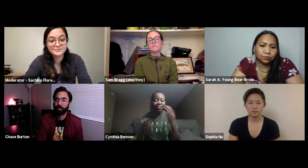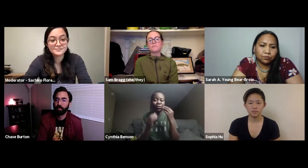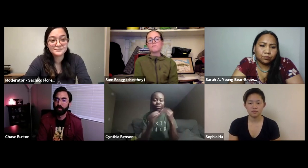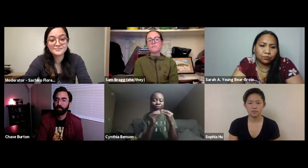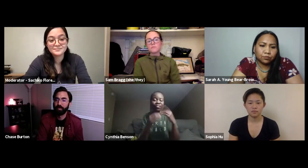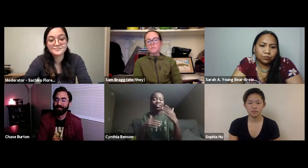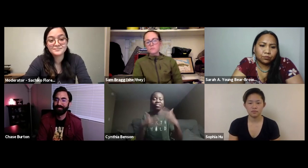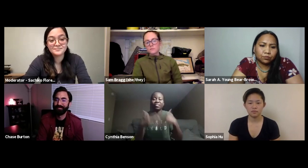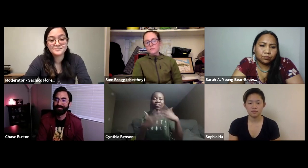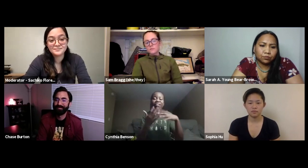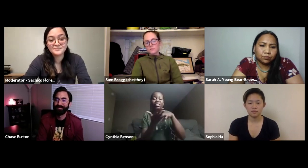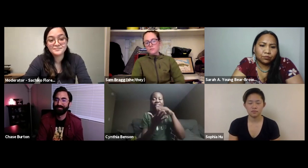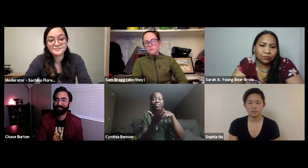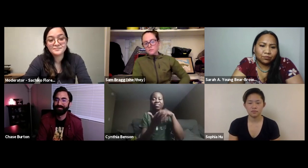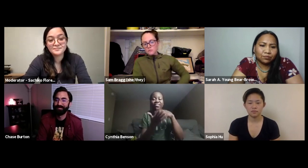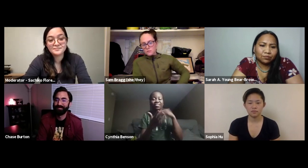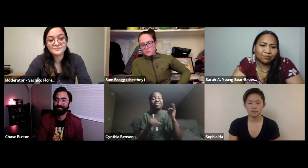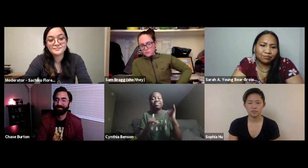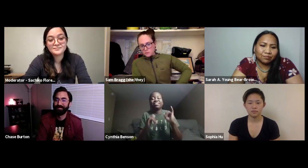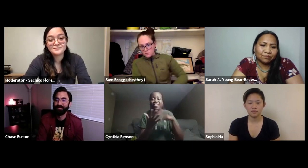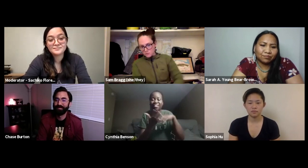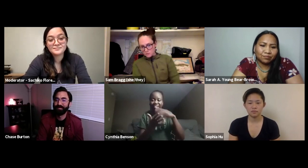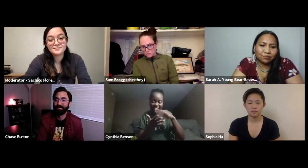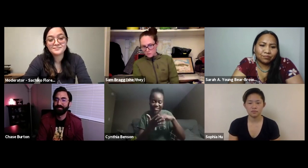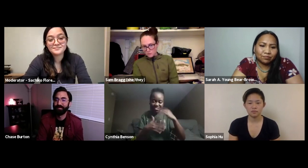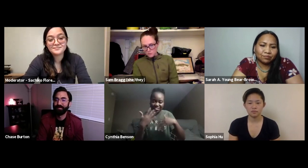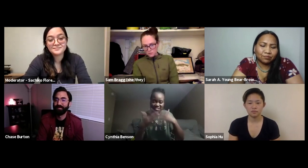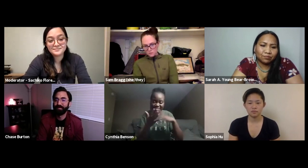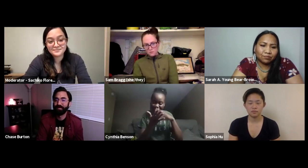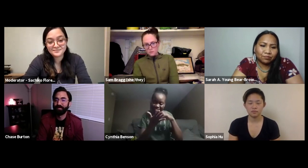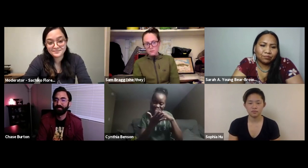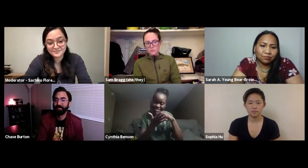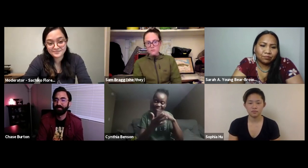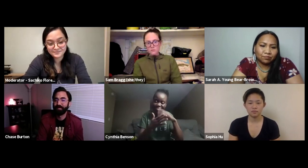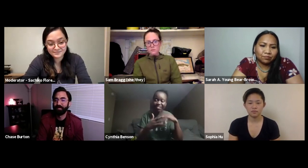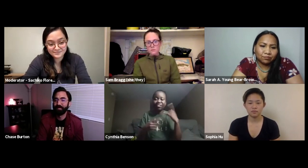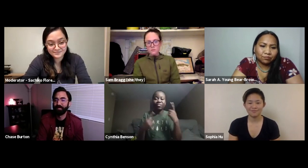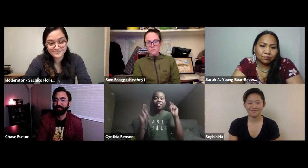backpack, what types of shoes to wear. I really learned those specific details from them and